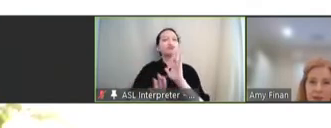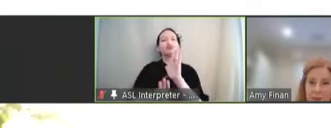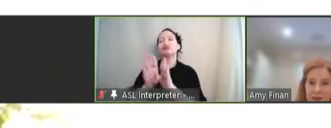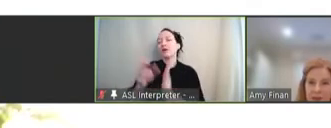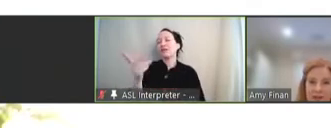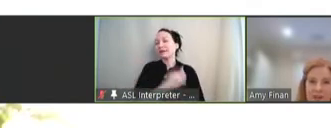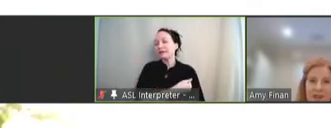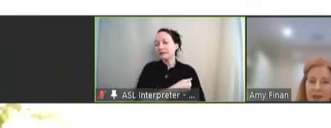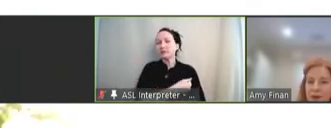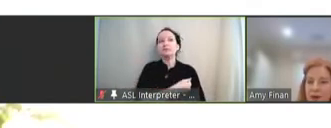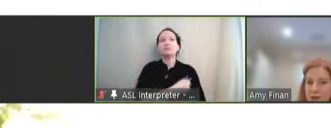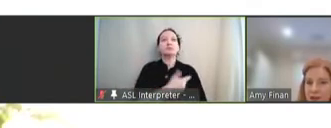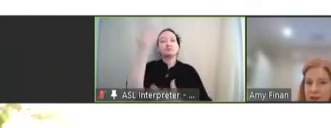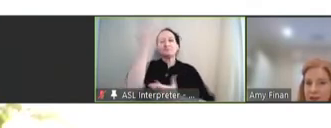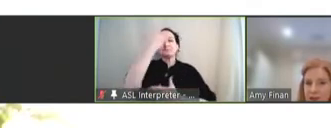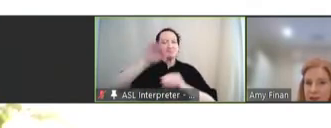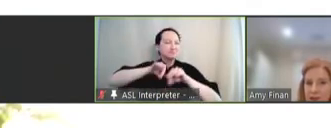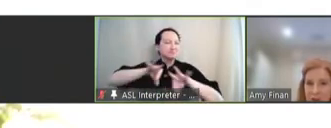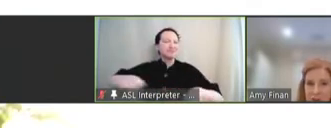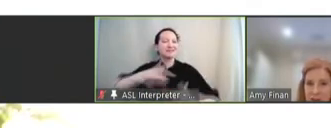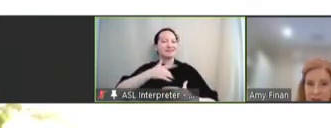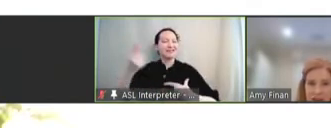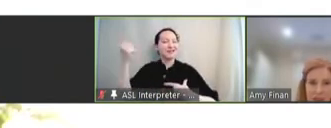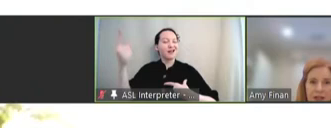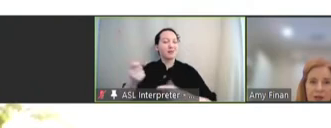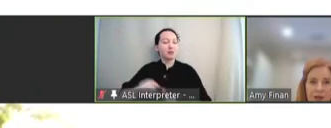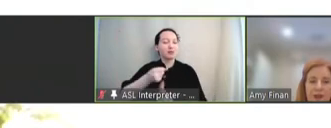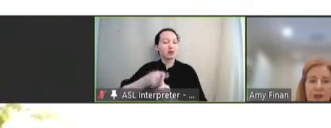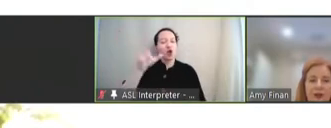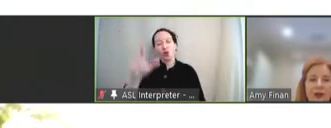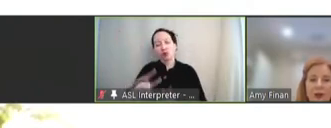for endemic diseases that primarily exist in low and middle-income countries.